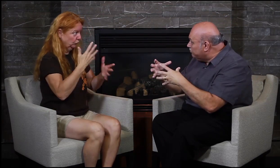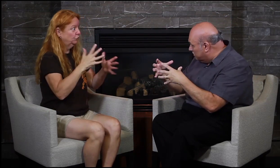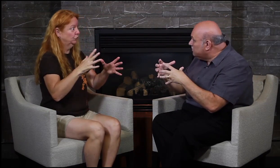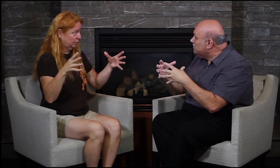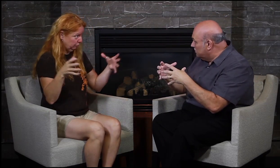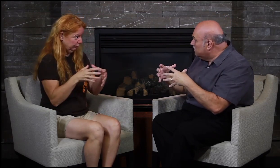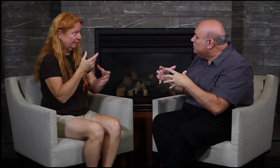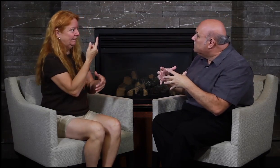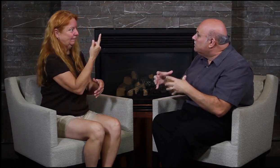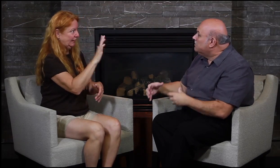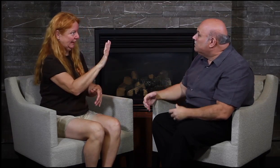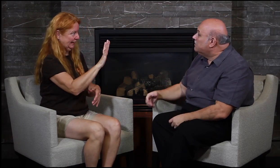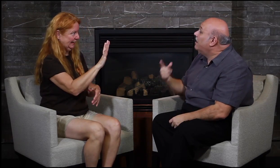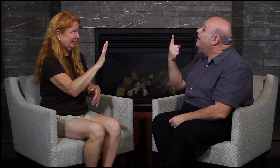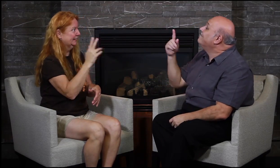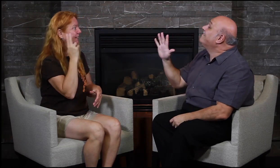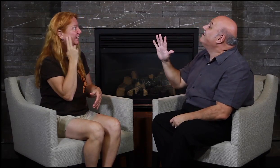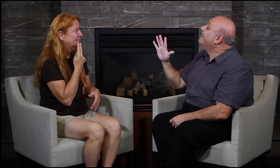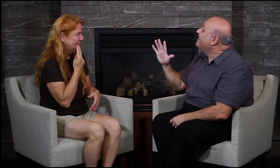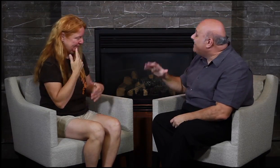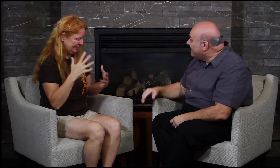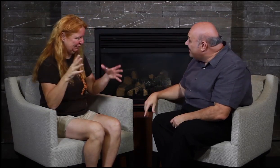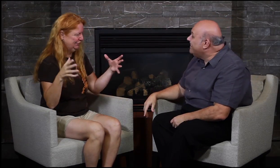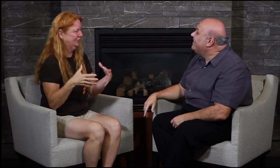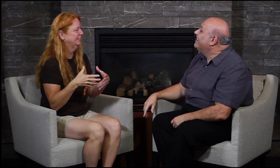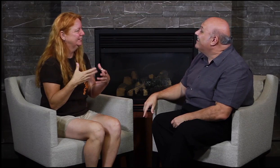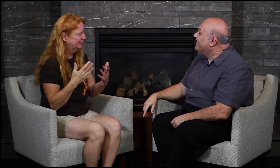Yes, there was 15 Deaf participants.